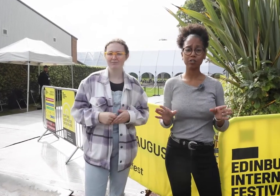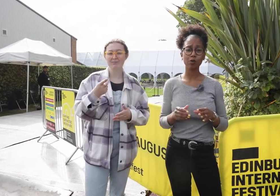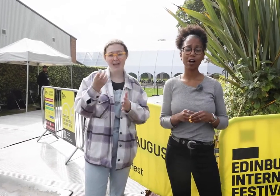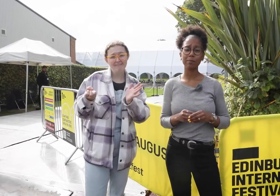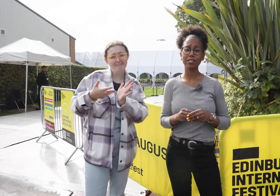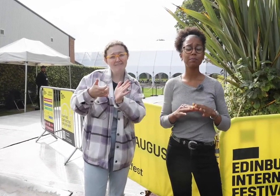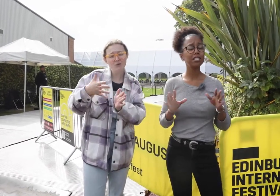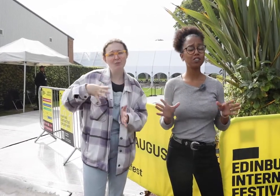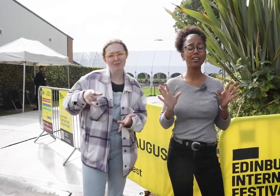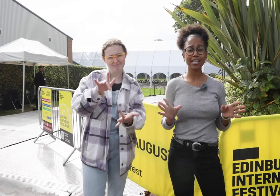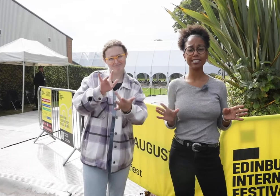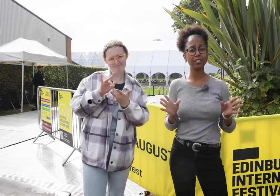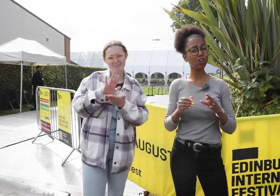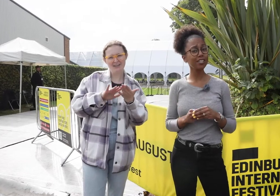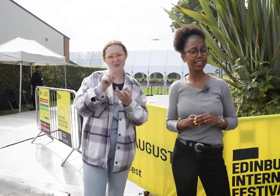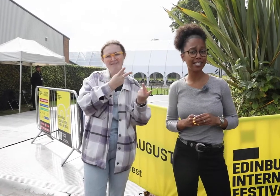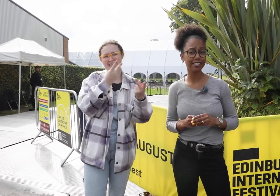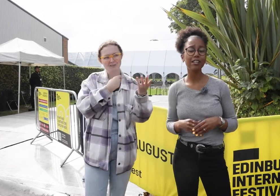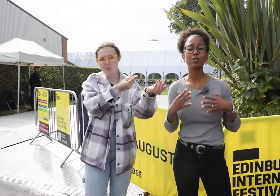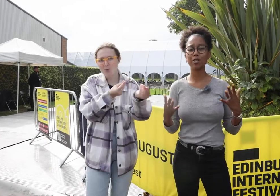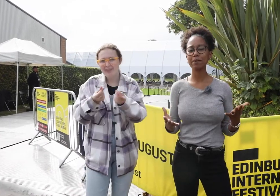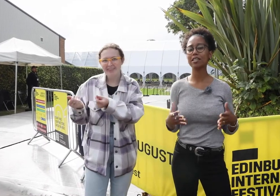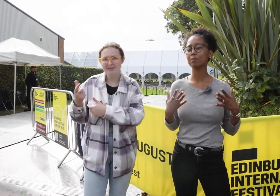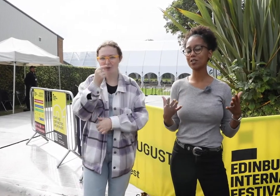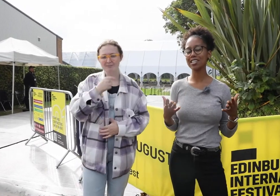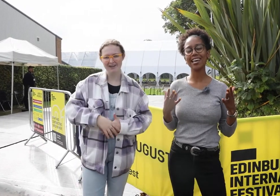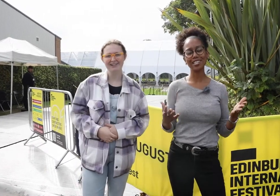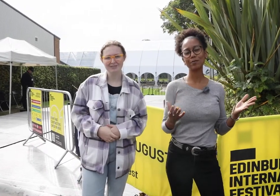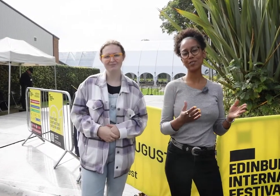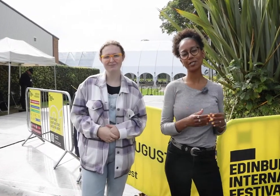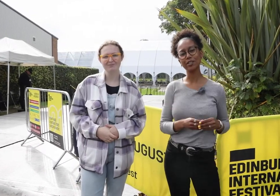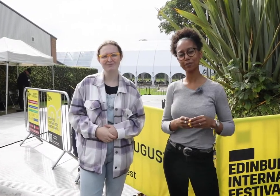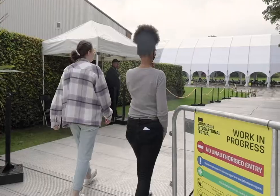requirements please do not hesitate to contact us so we can make the process as smooth as possible.